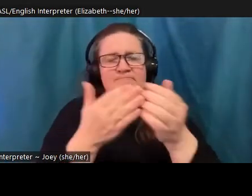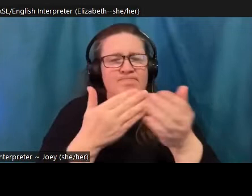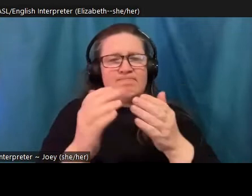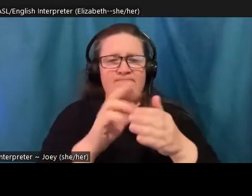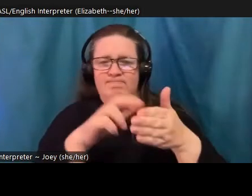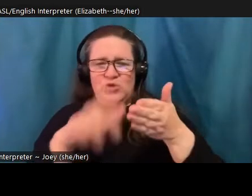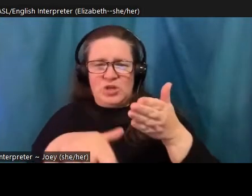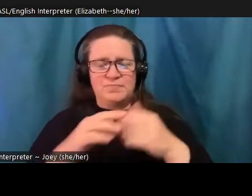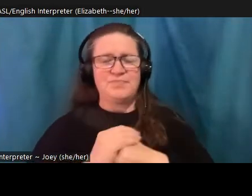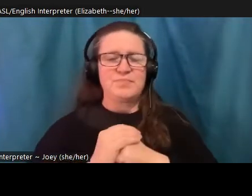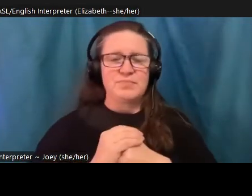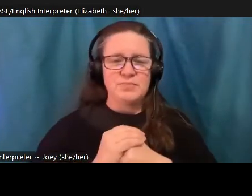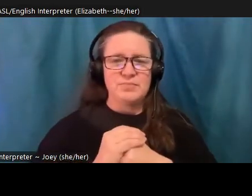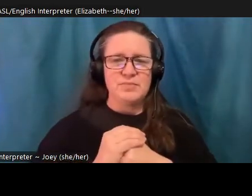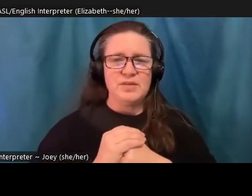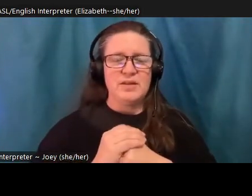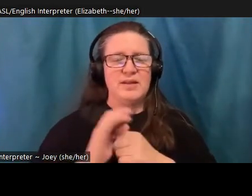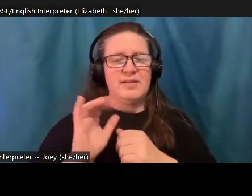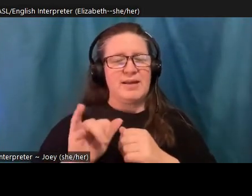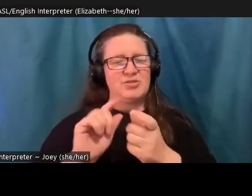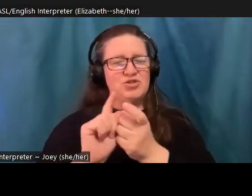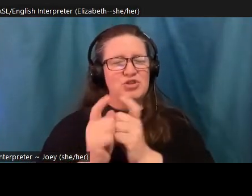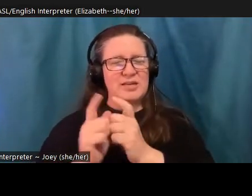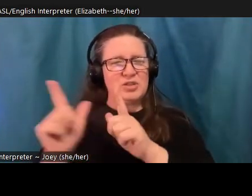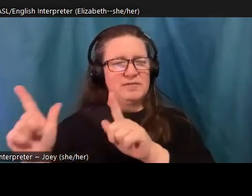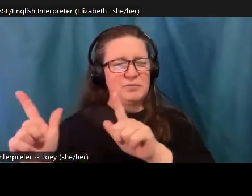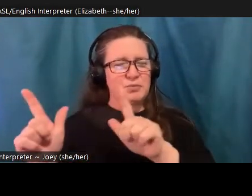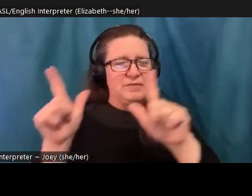And the shift in framing where we're motivated by our values and a sense of